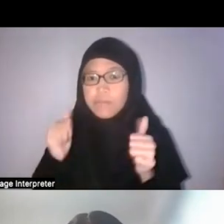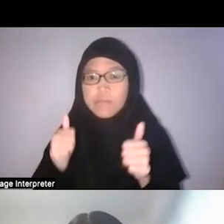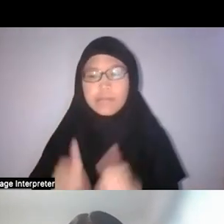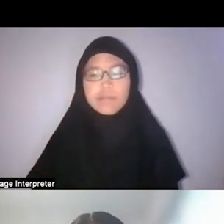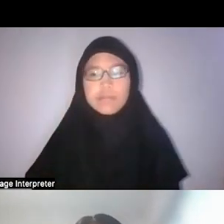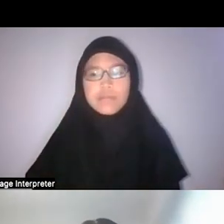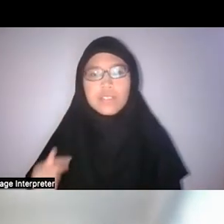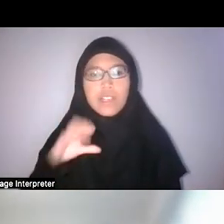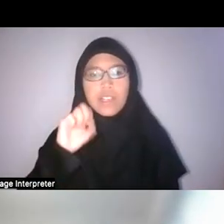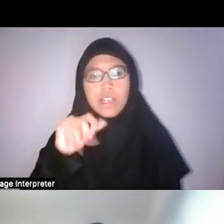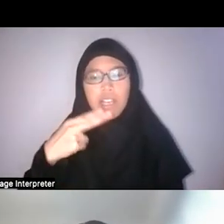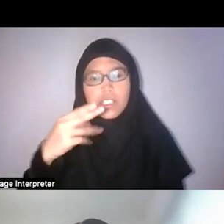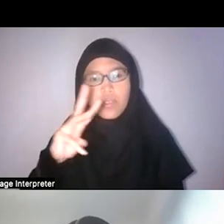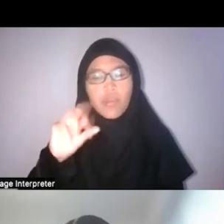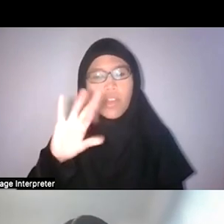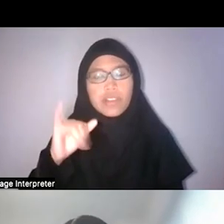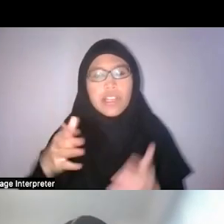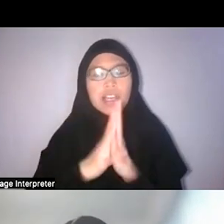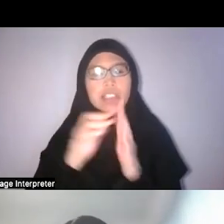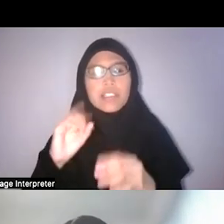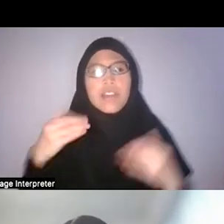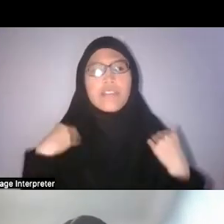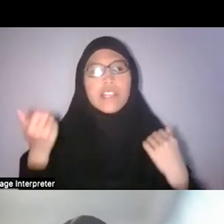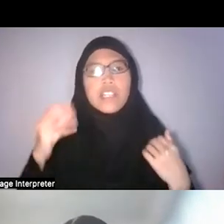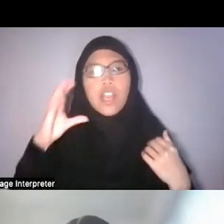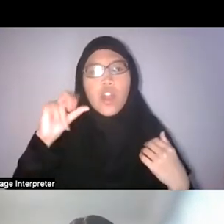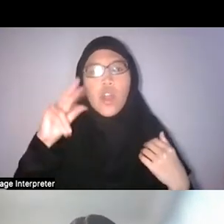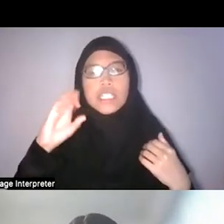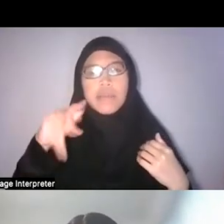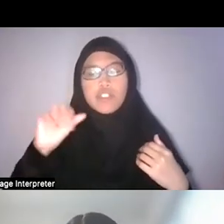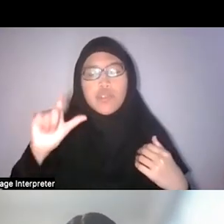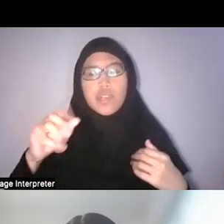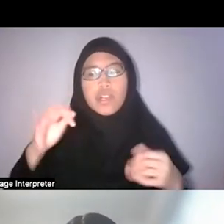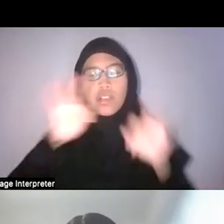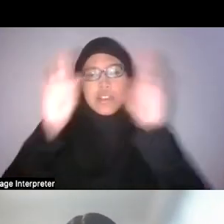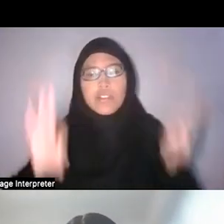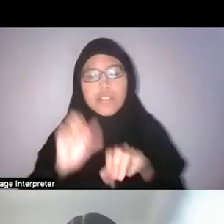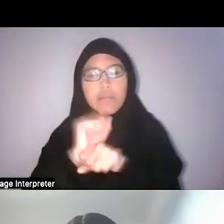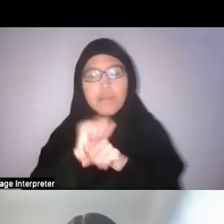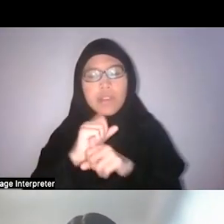Ashawari asks if there are “Any conceptual frameworks/ words in environmental history here